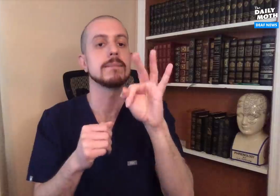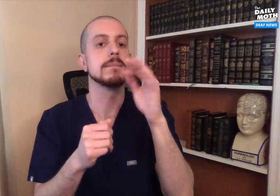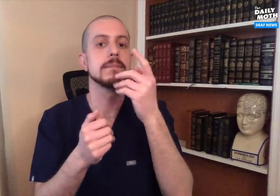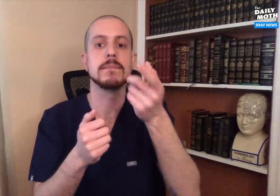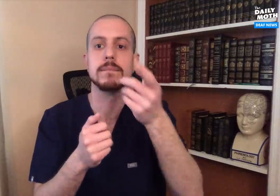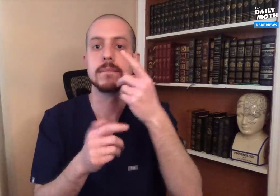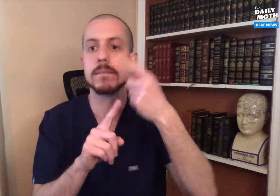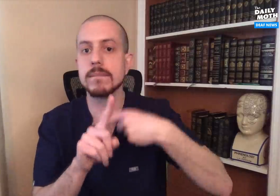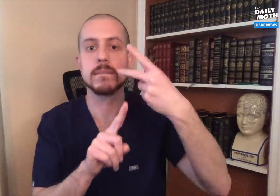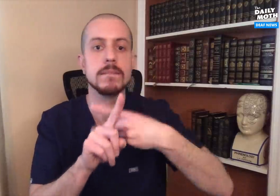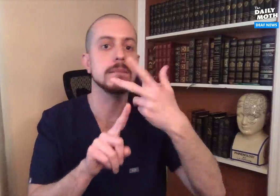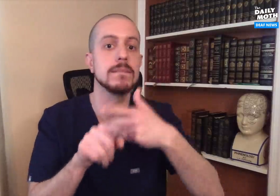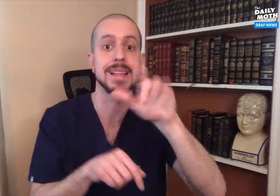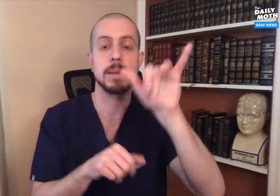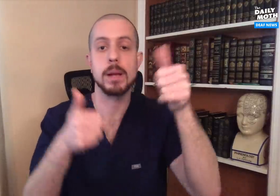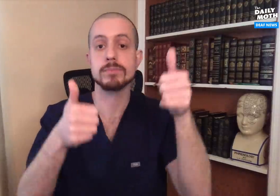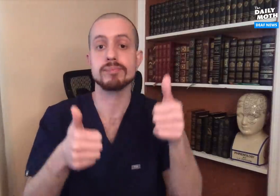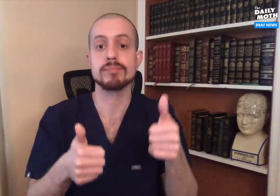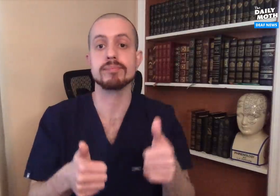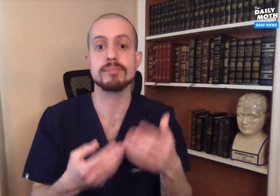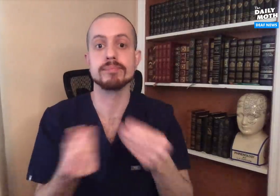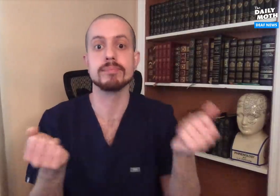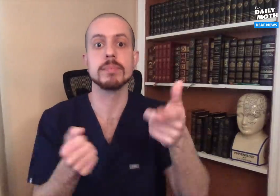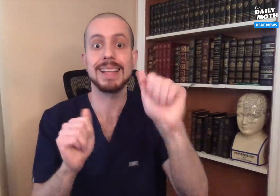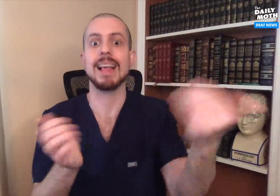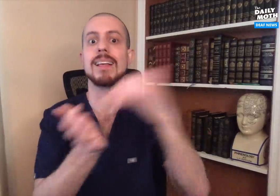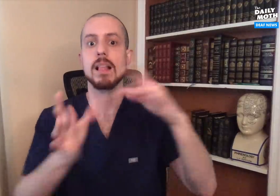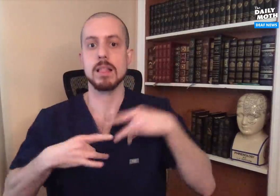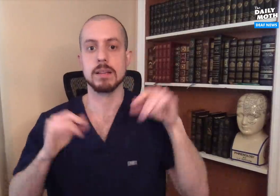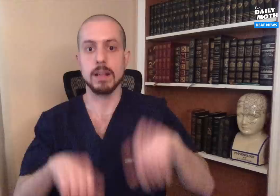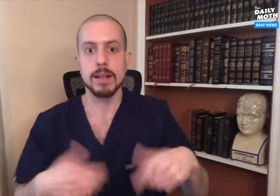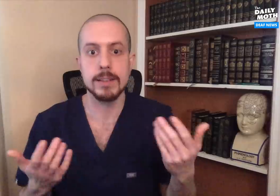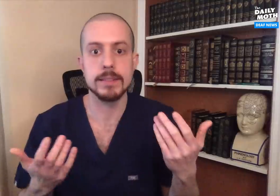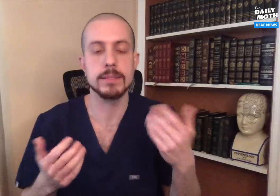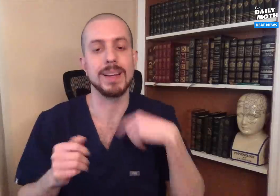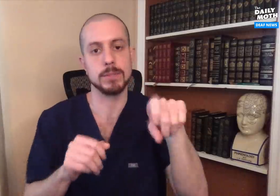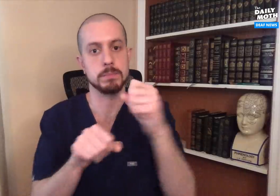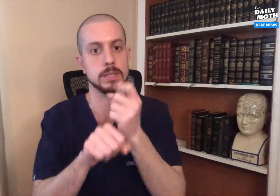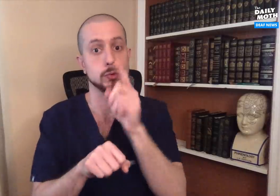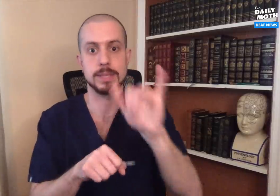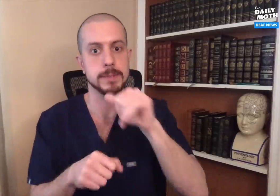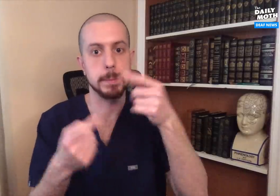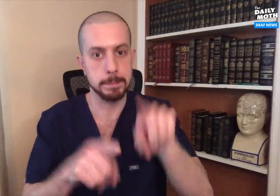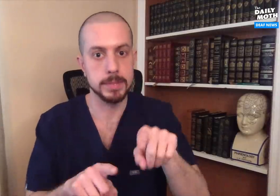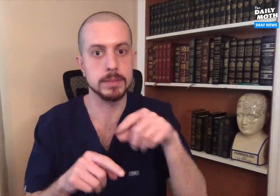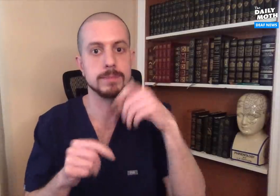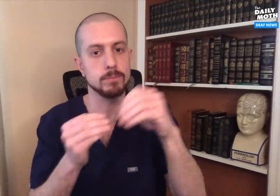What if in two or three months' time, the antibodies start to degrade, leading one to become reinfected? We have to make sure that doesn't happen.